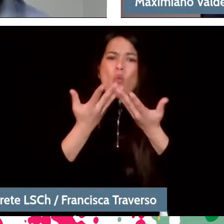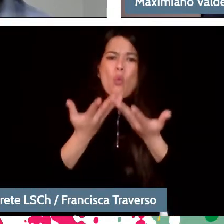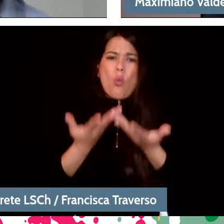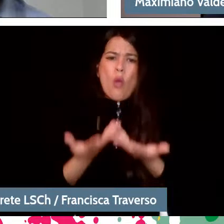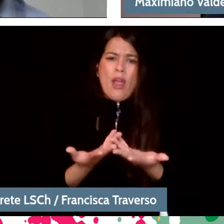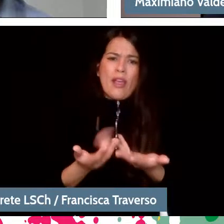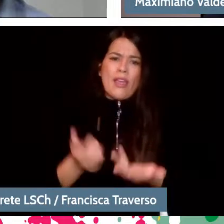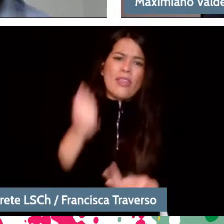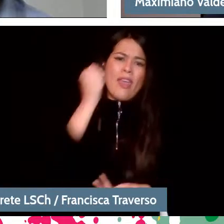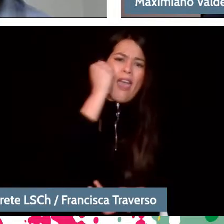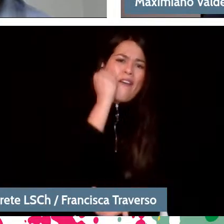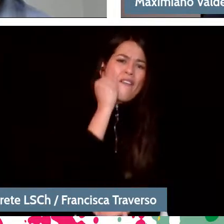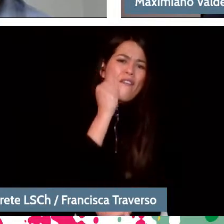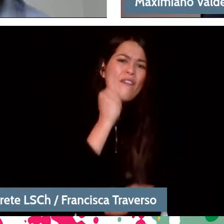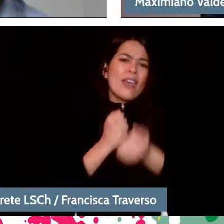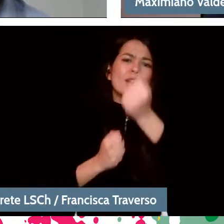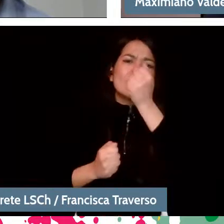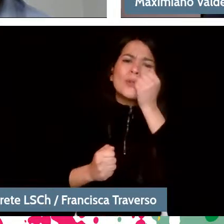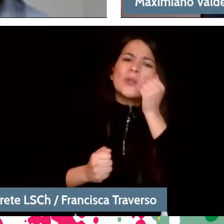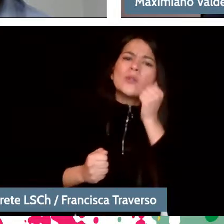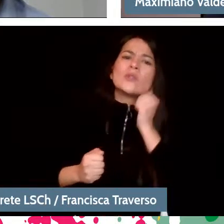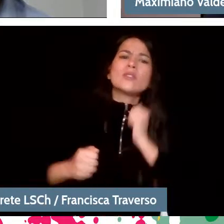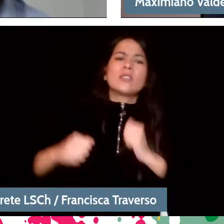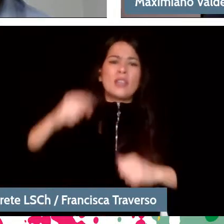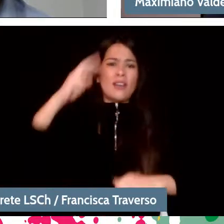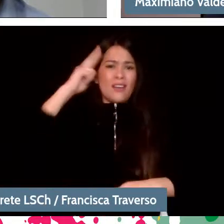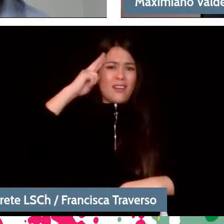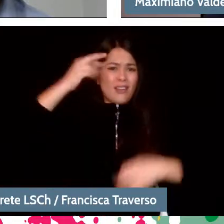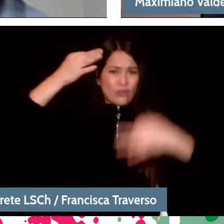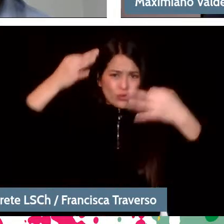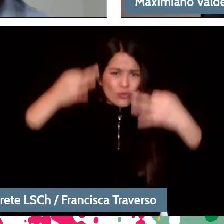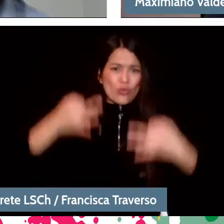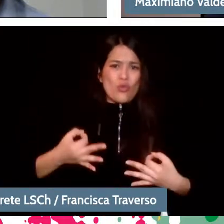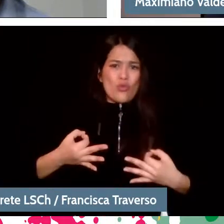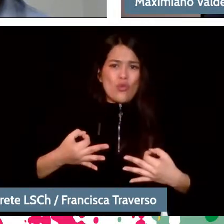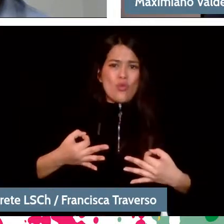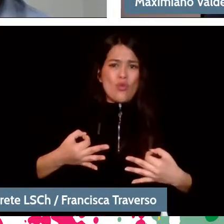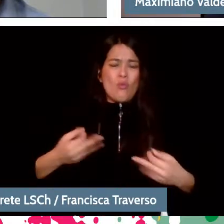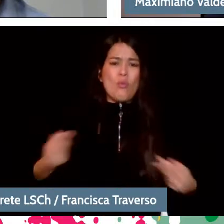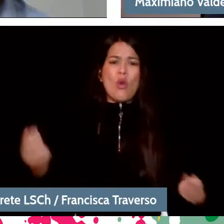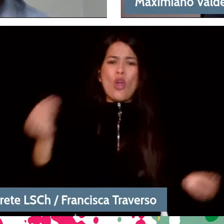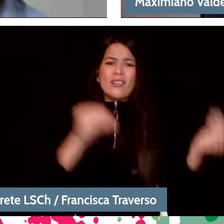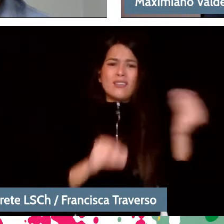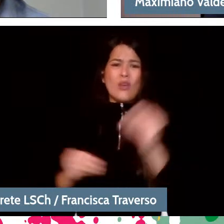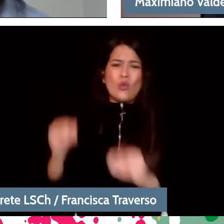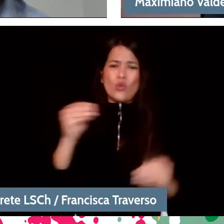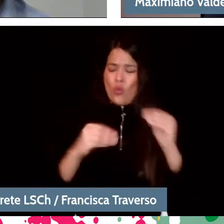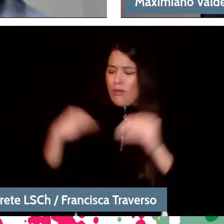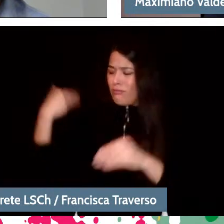for what has been built with it over the centuries and, therefore, the importance given